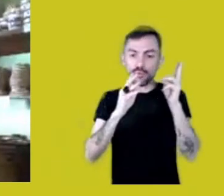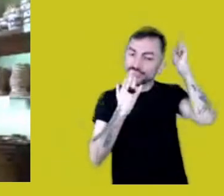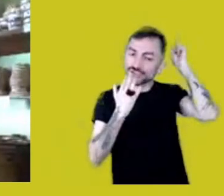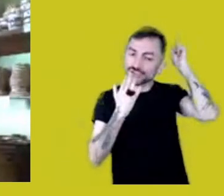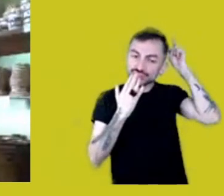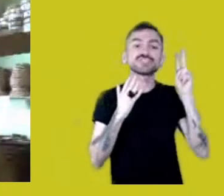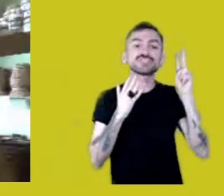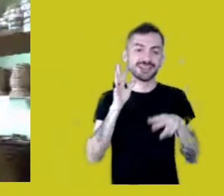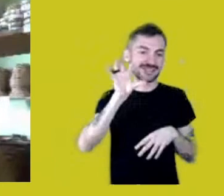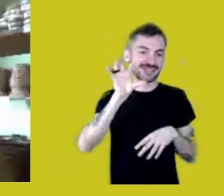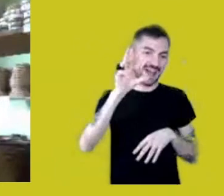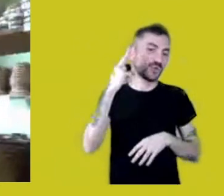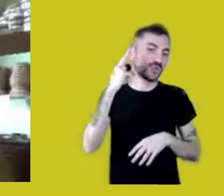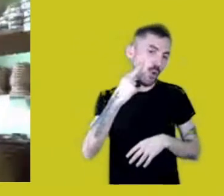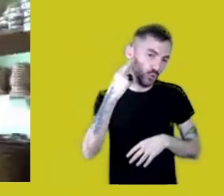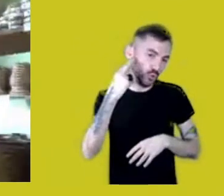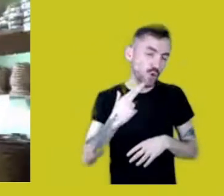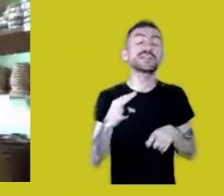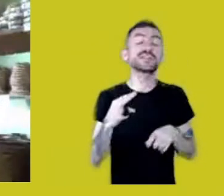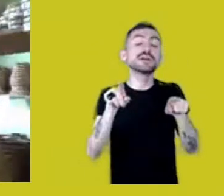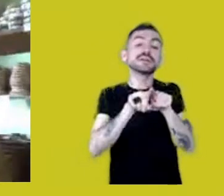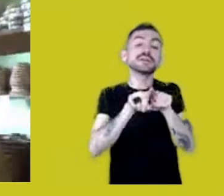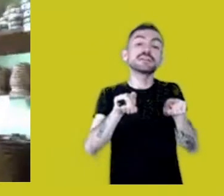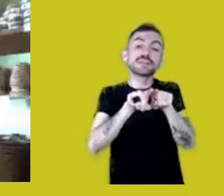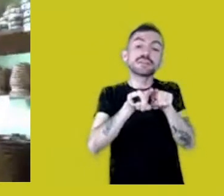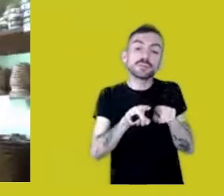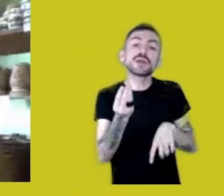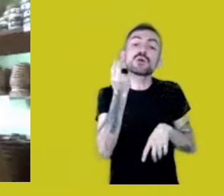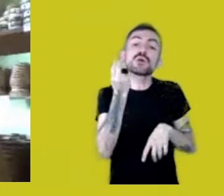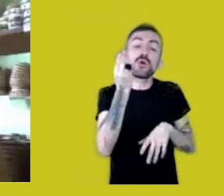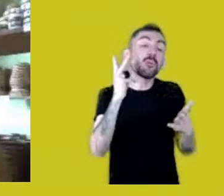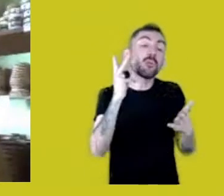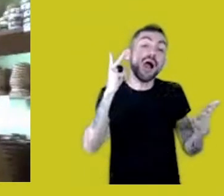the impact of the water dams and all that,